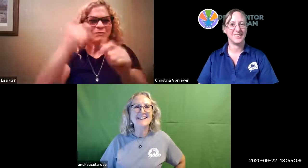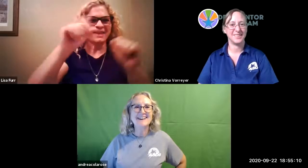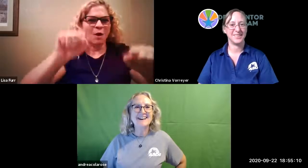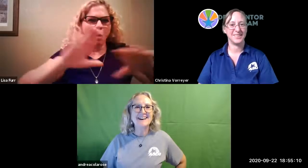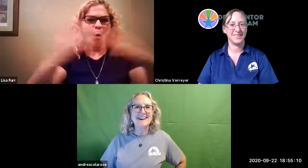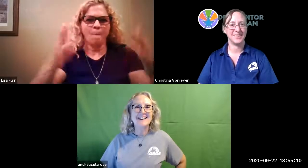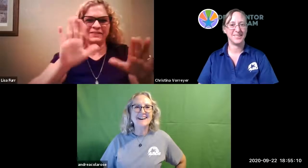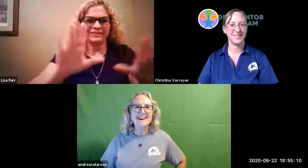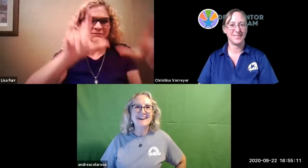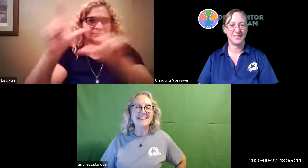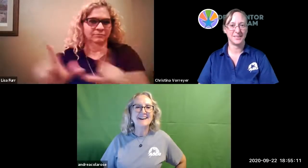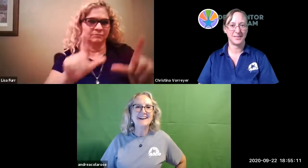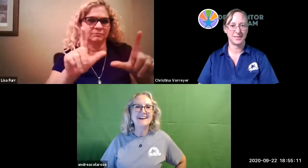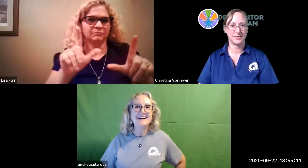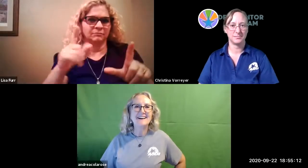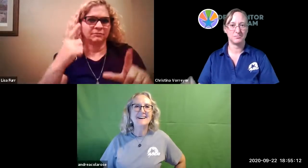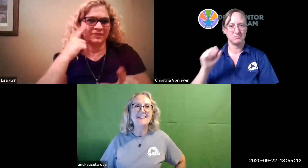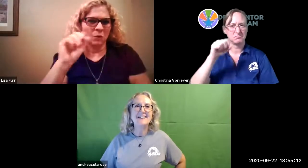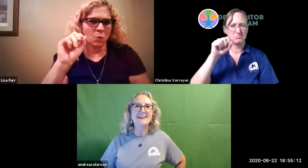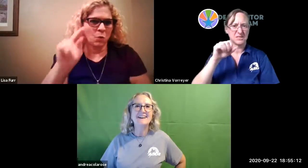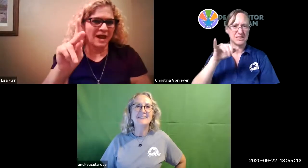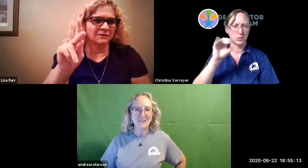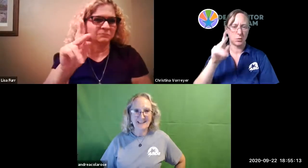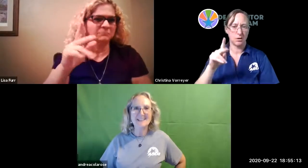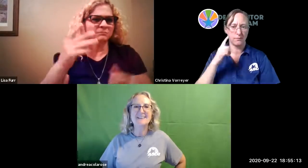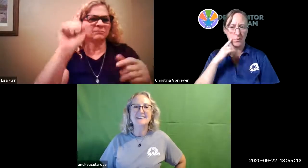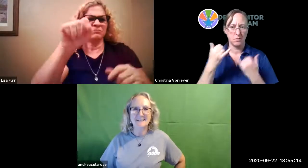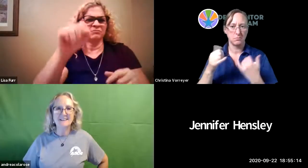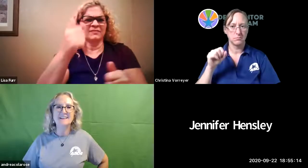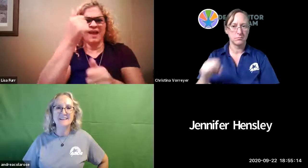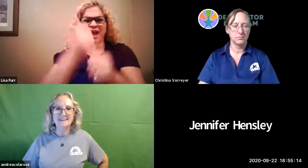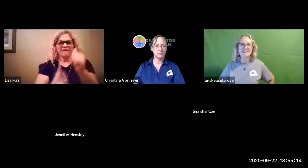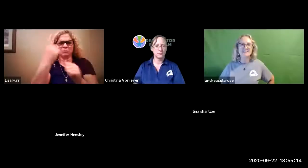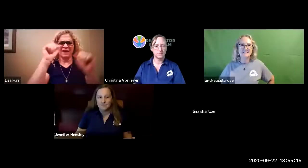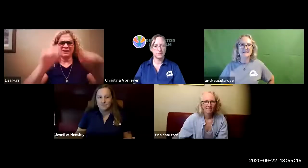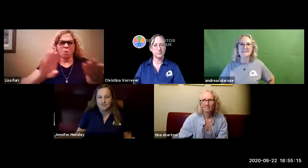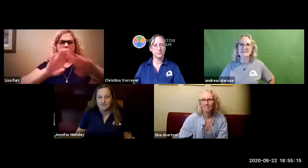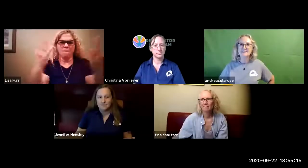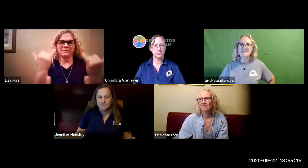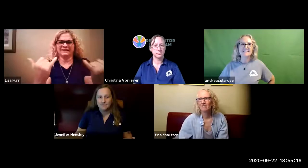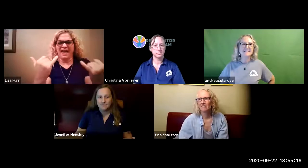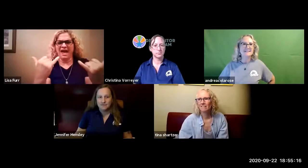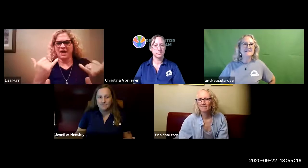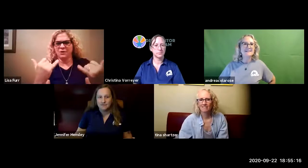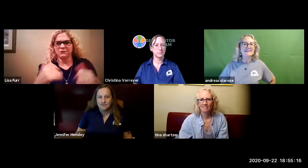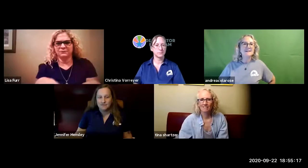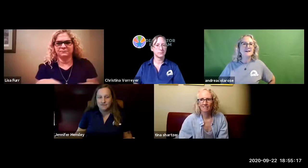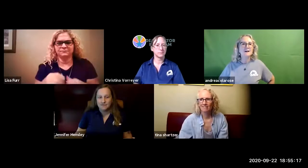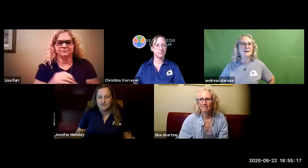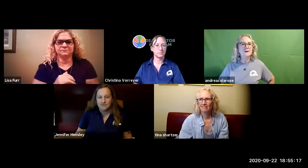sure i think everyone can go ahead and open their videos i think that's okay